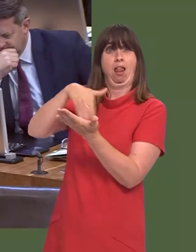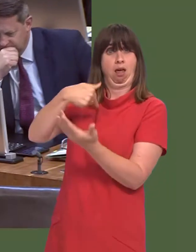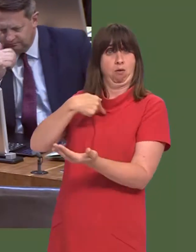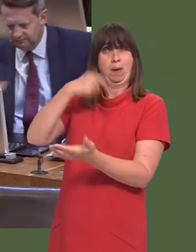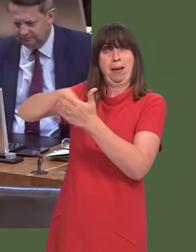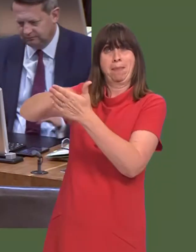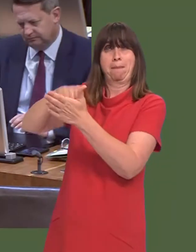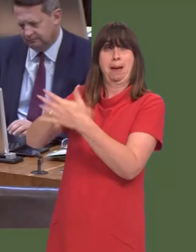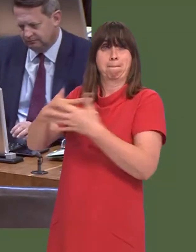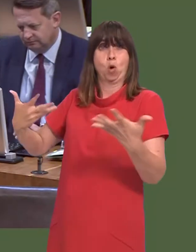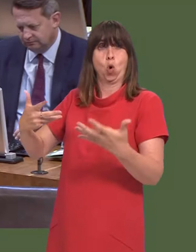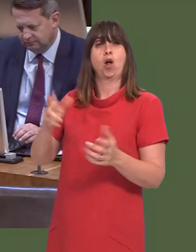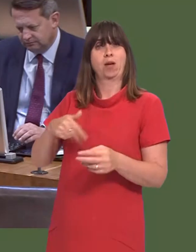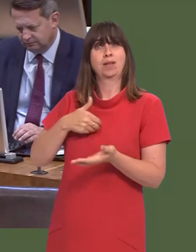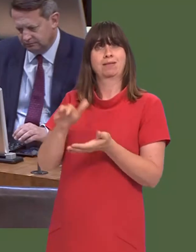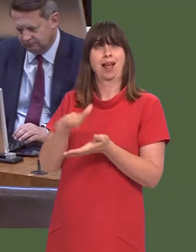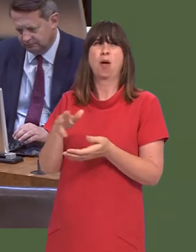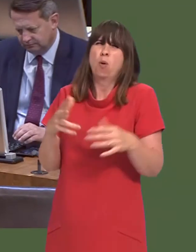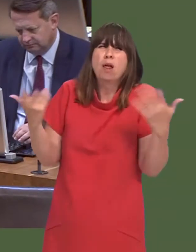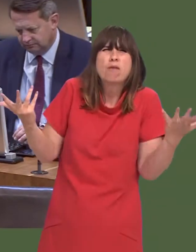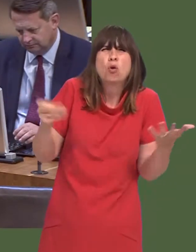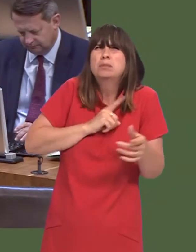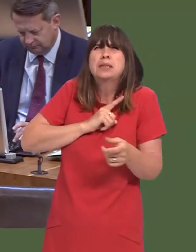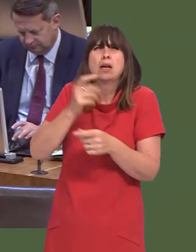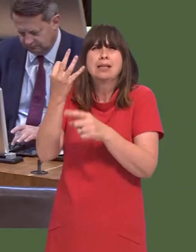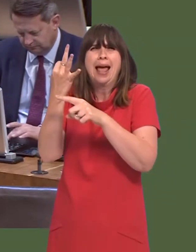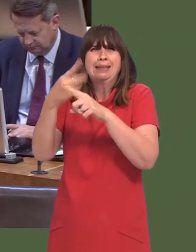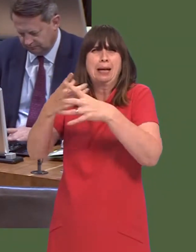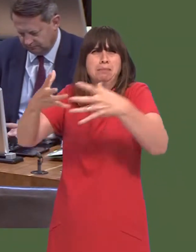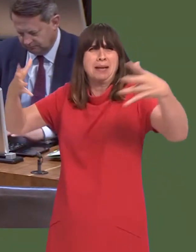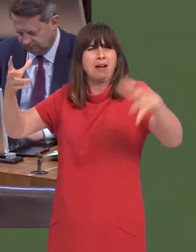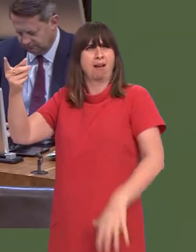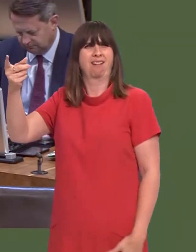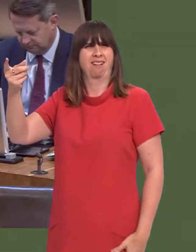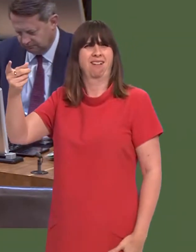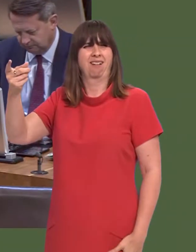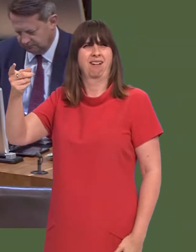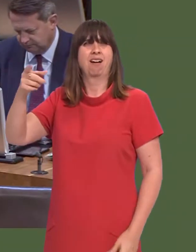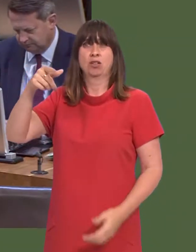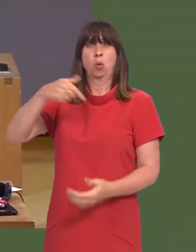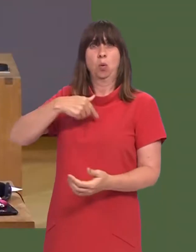to the EU in terms of numbers. Well, it would be odd if it didnít, given the fact that itís eight times bigger; of course itís going to export more in terms of money and numbers.